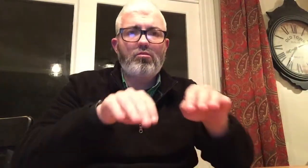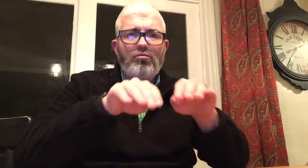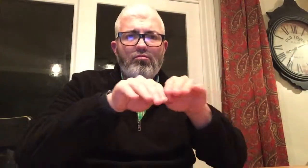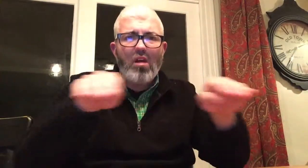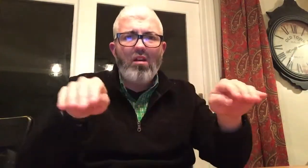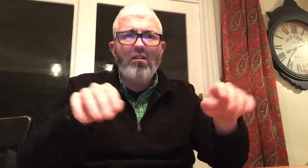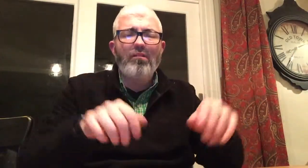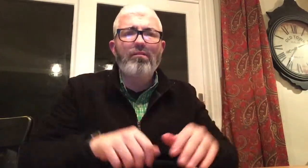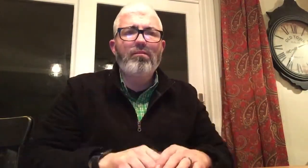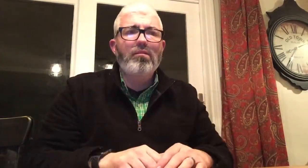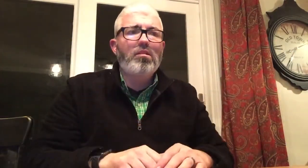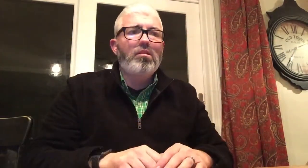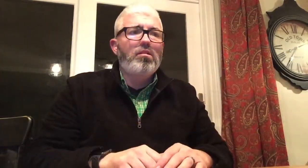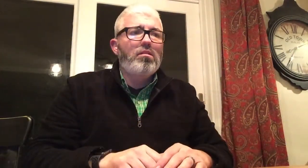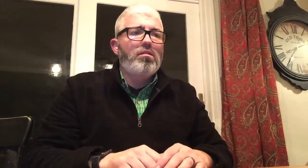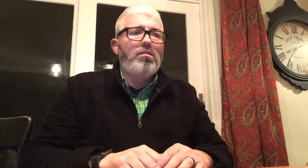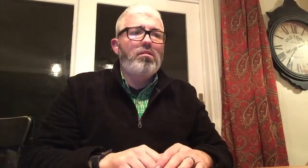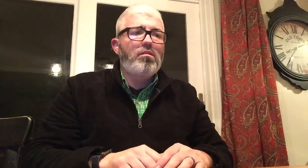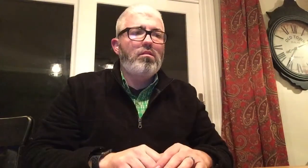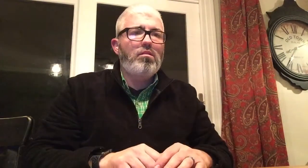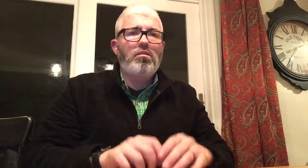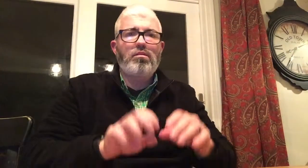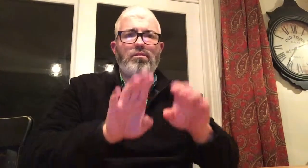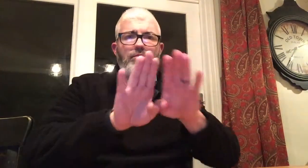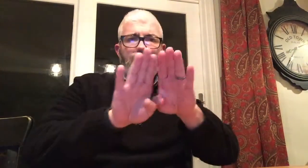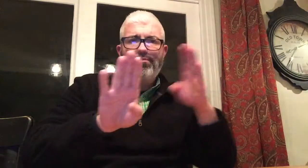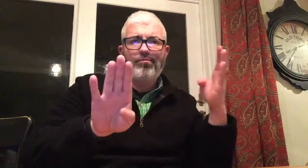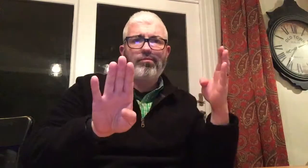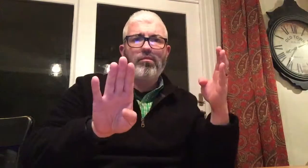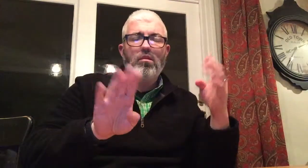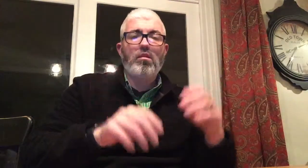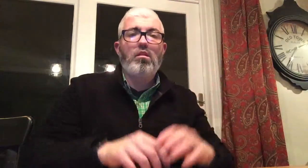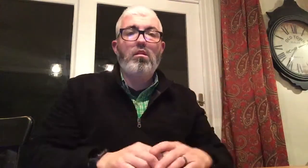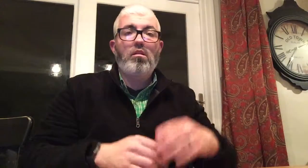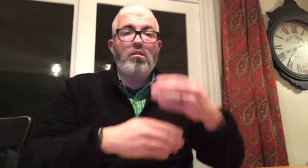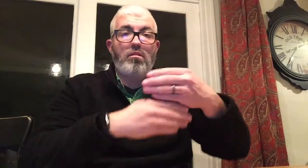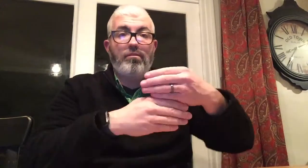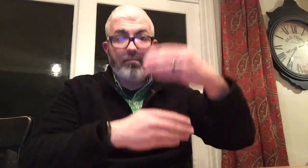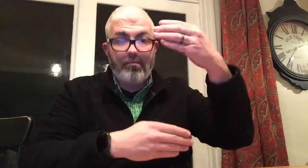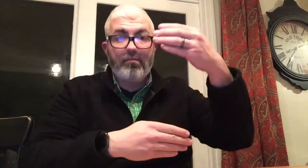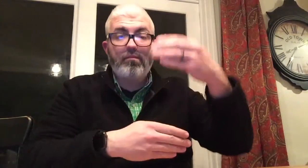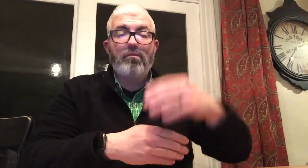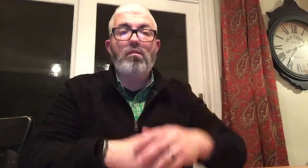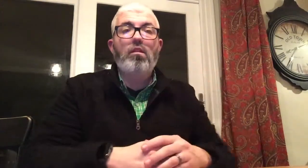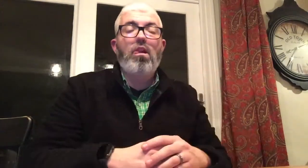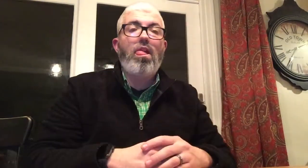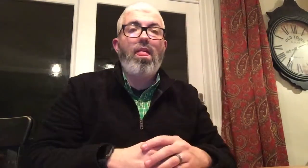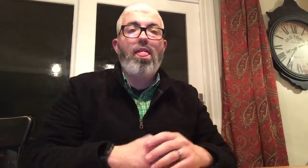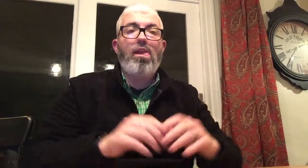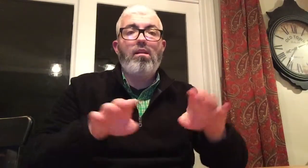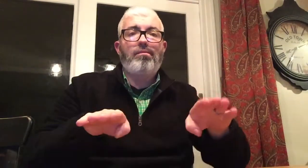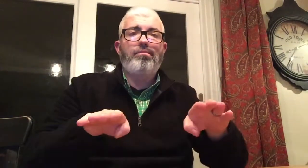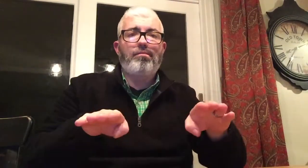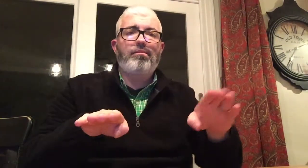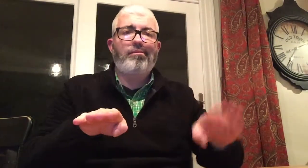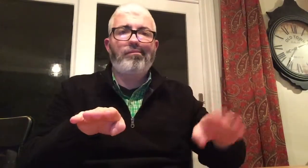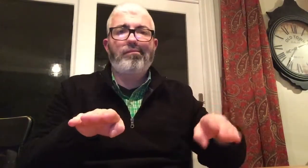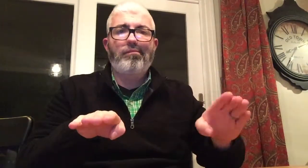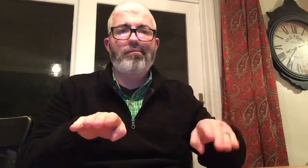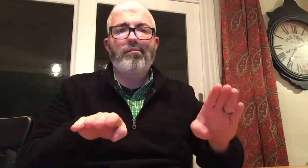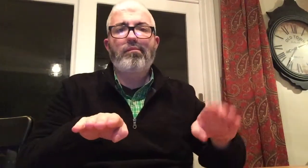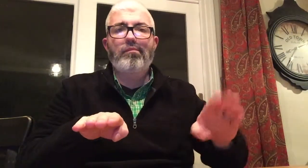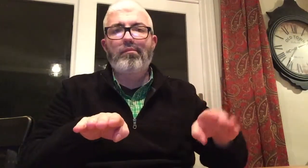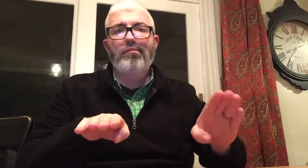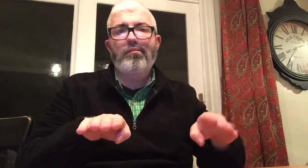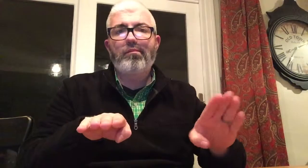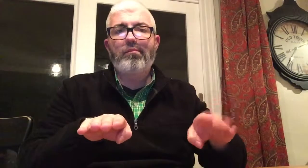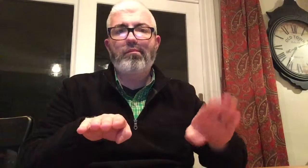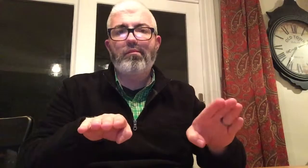B - SHELF / DOOR / WINDOW / FOOT (HERE, A PEDAL IS INDICATED)